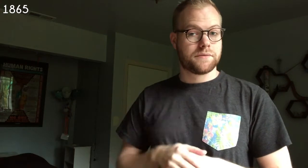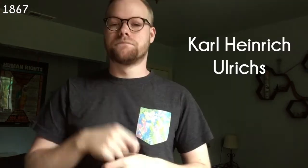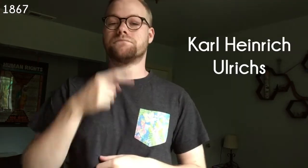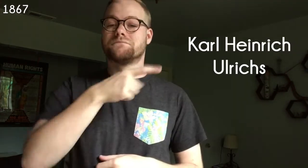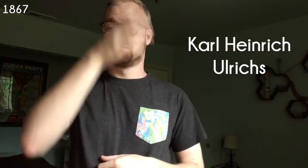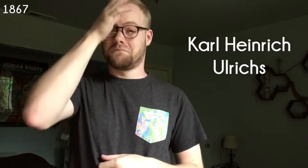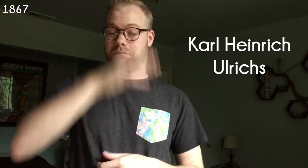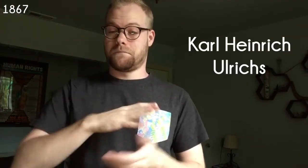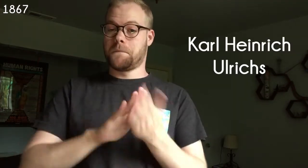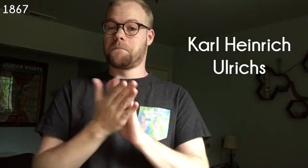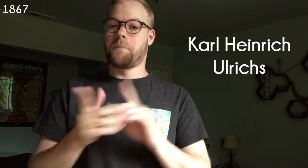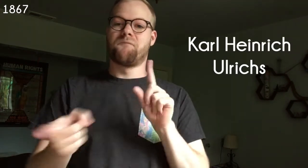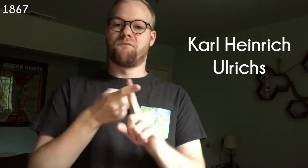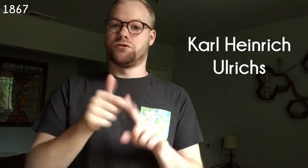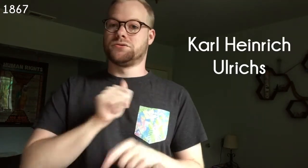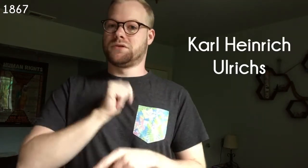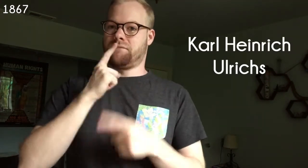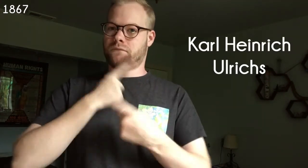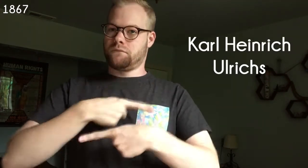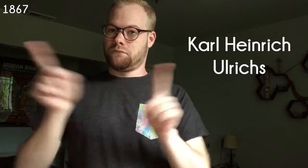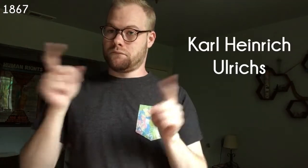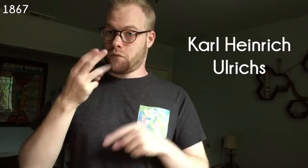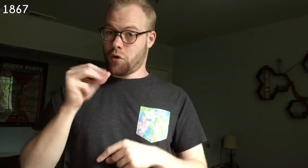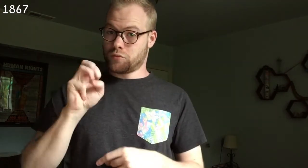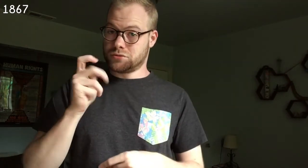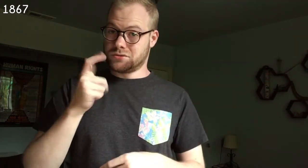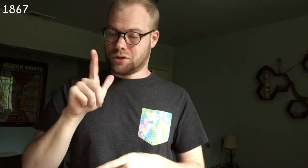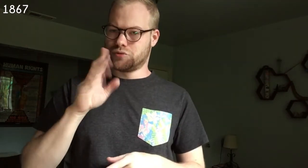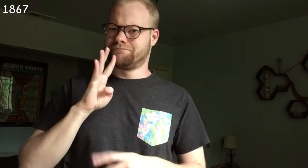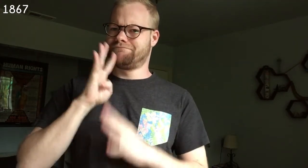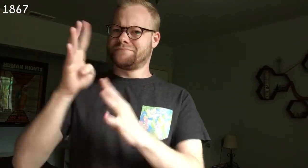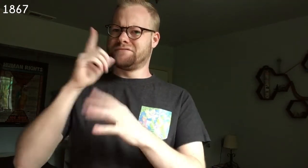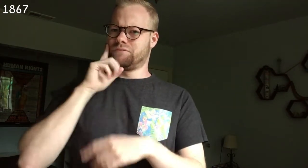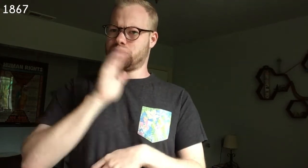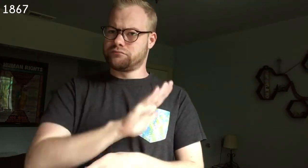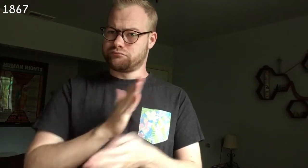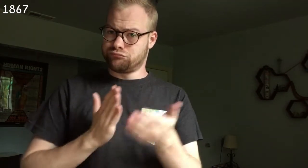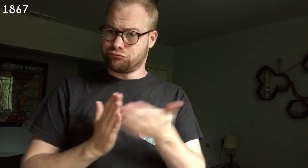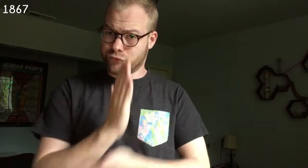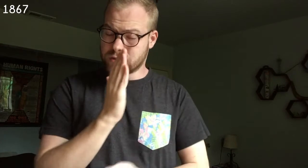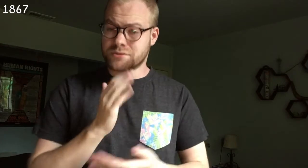1867 Karl Heinrich Ulrichs became the first self-proclaimed homosexual to speak out publicly for homosexual rights